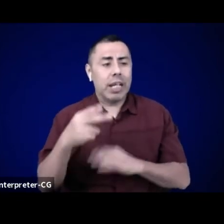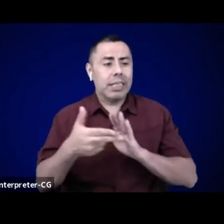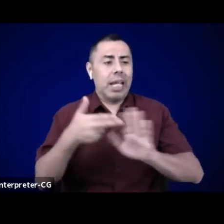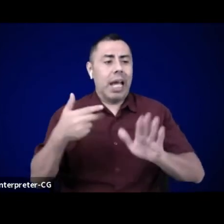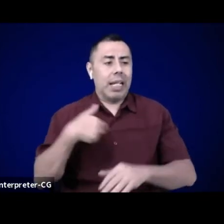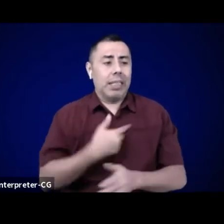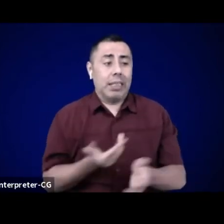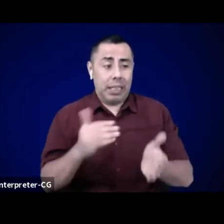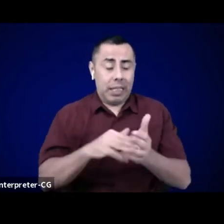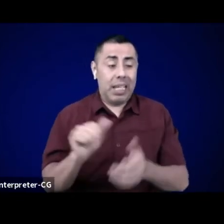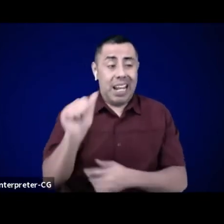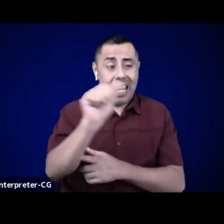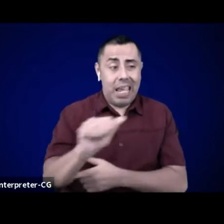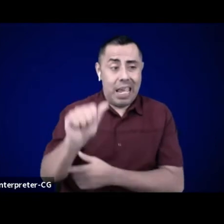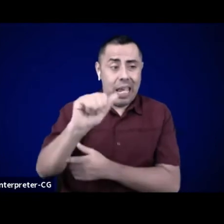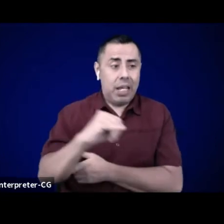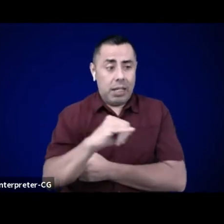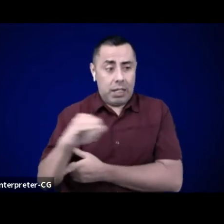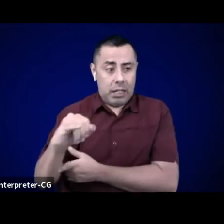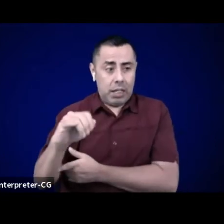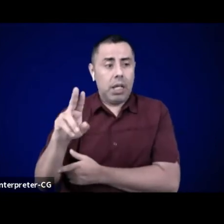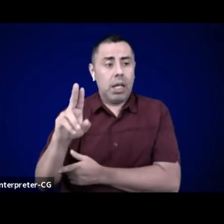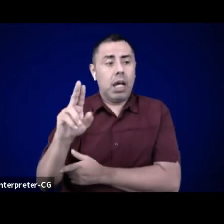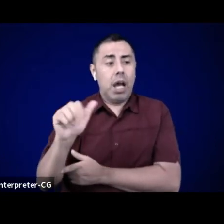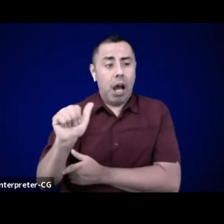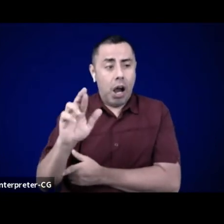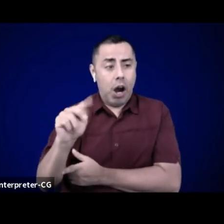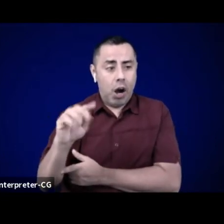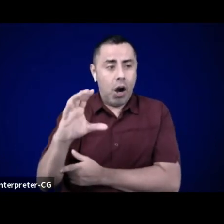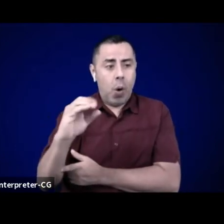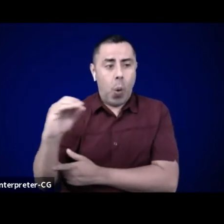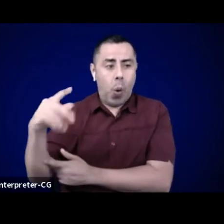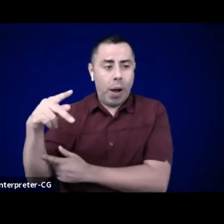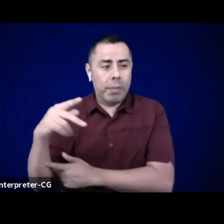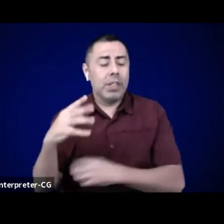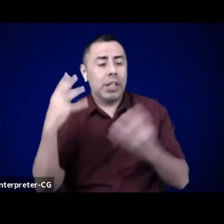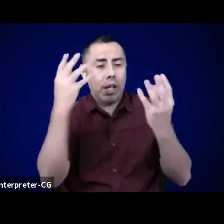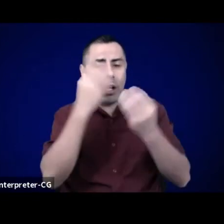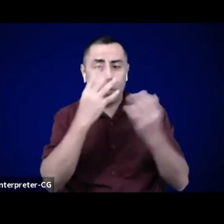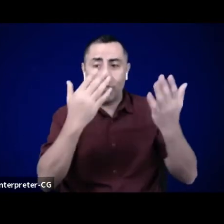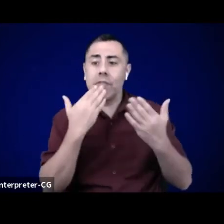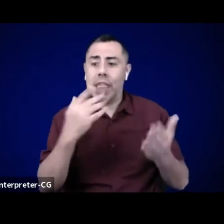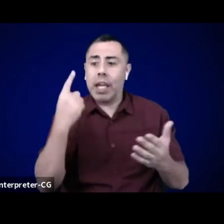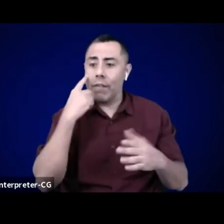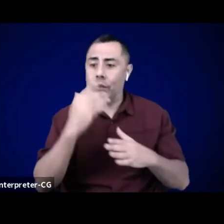Beautiful. Thank you so much for sharing. What a group! We're here to build relationships,